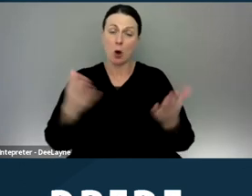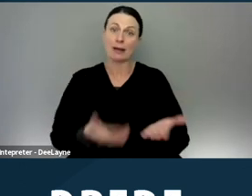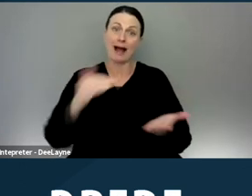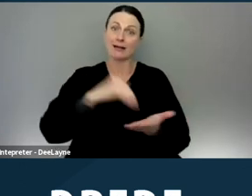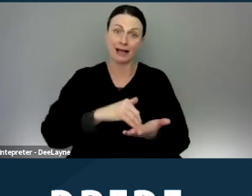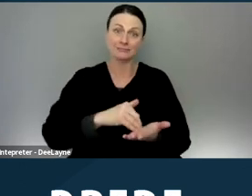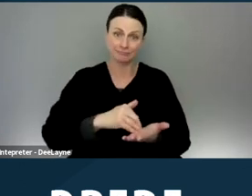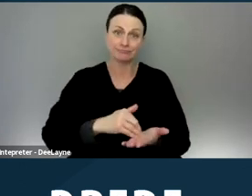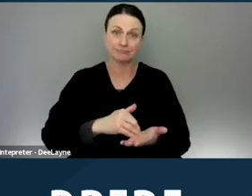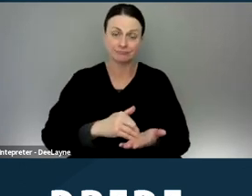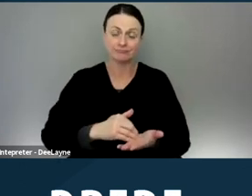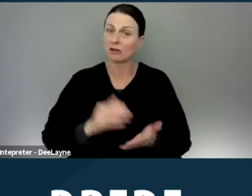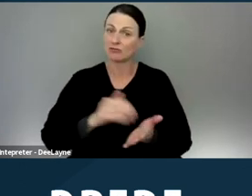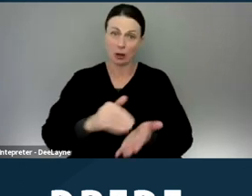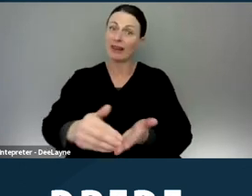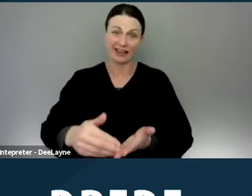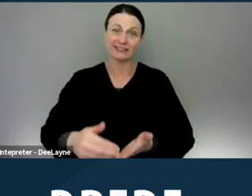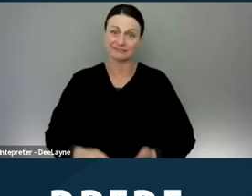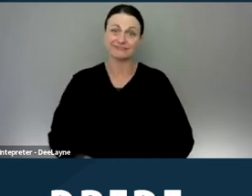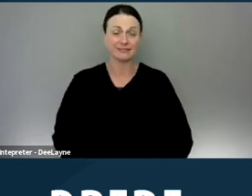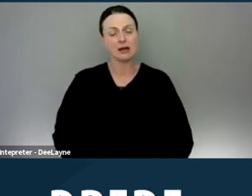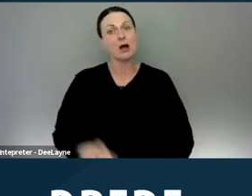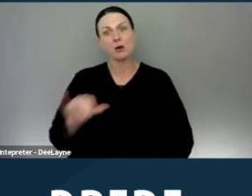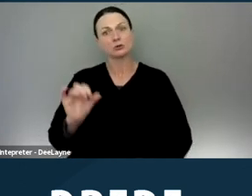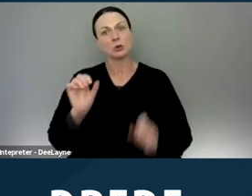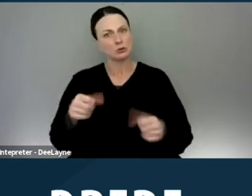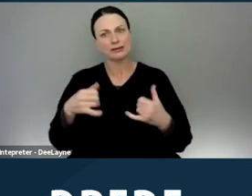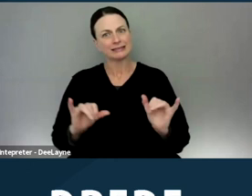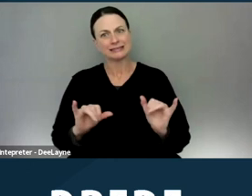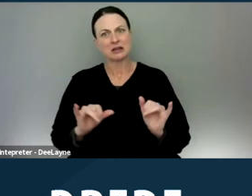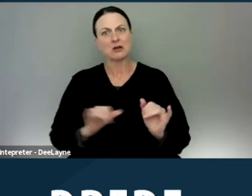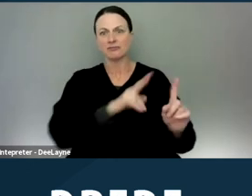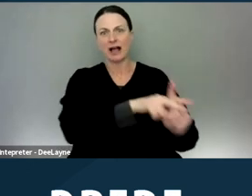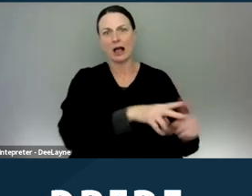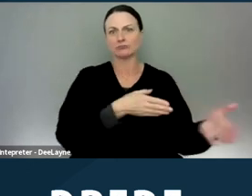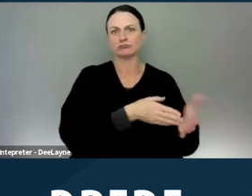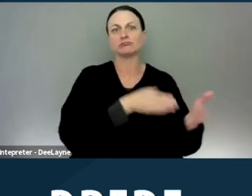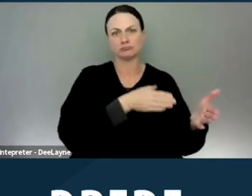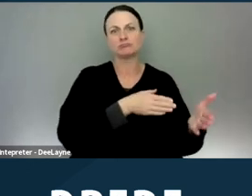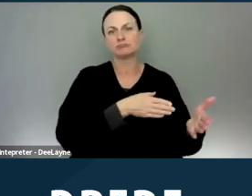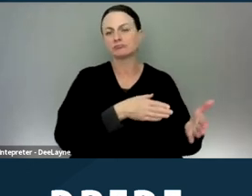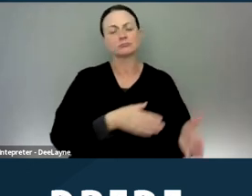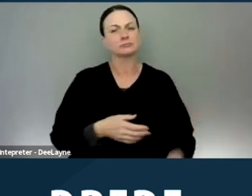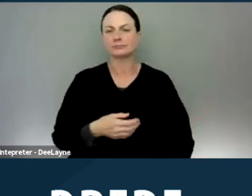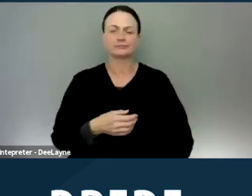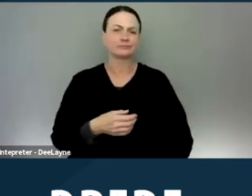after you appeal and you can also still file a lawsuit. Again, it has no value,